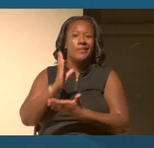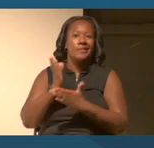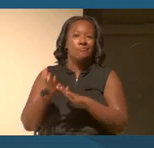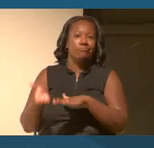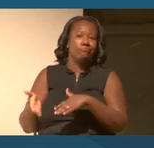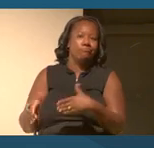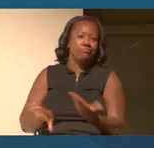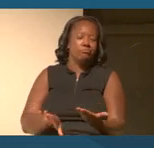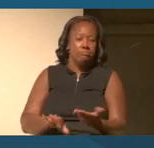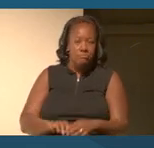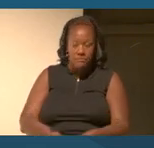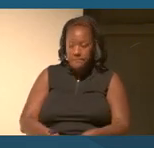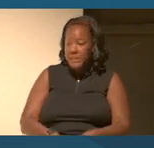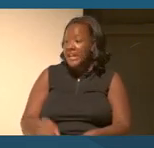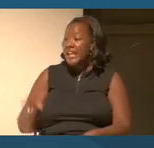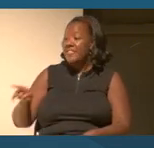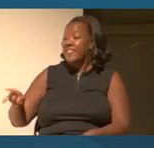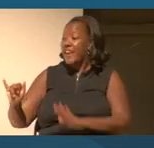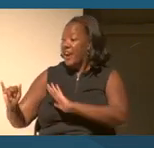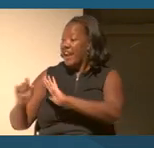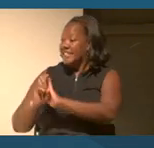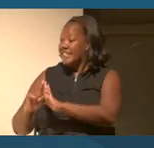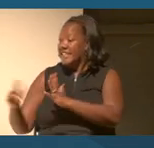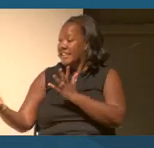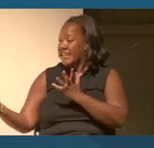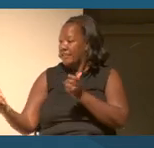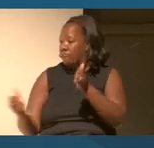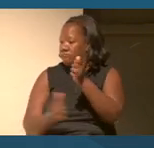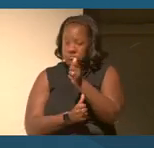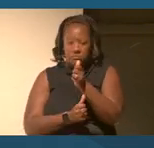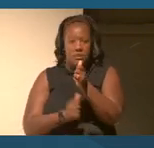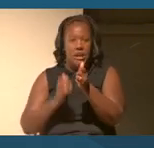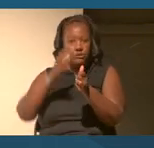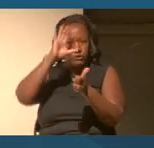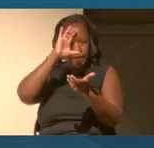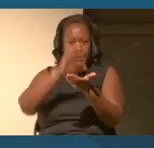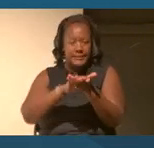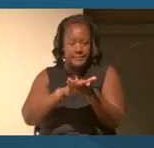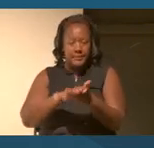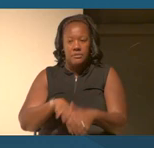merged into their husbands in the eyes of the law, the married woman by herself was